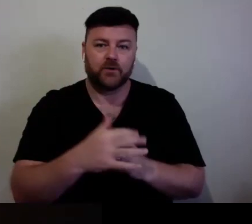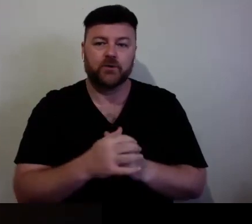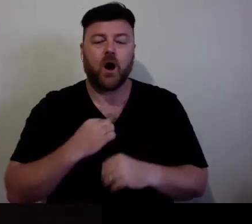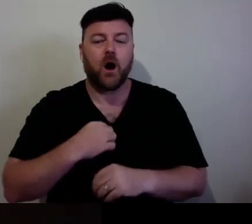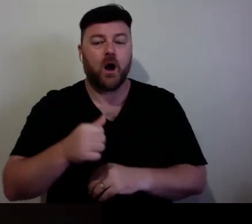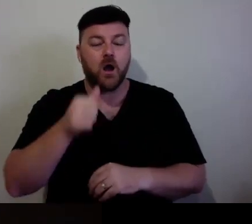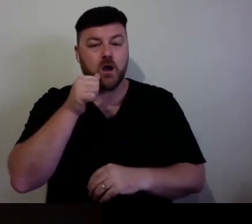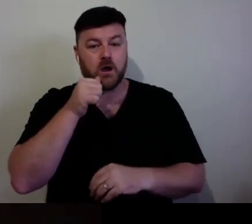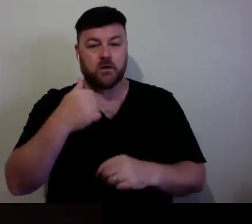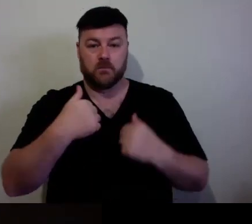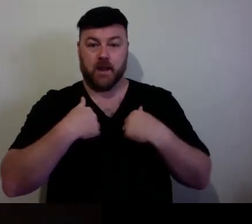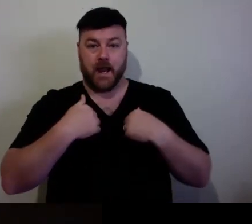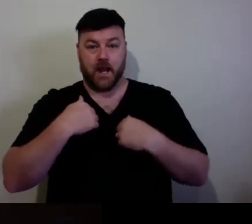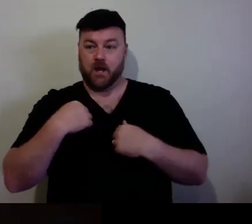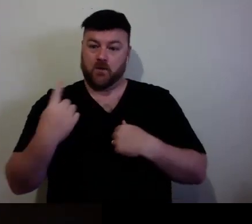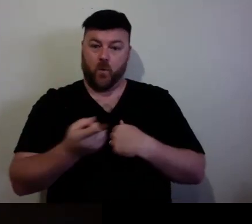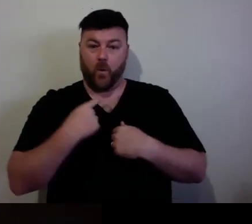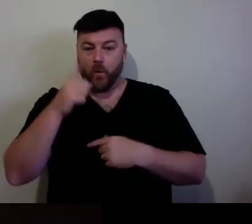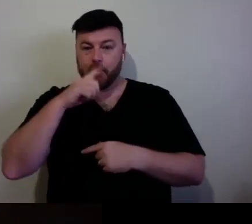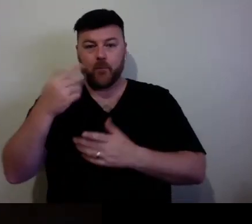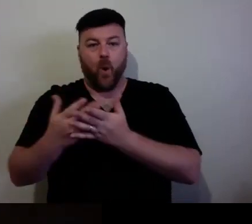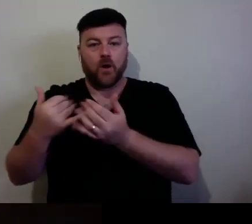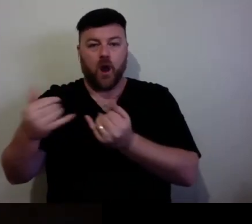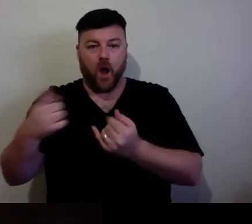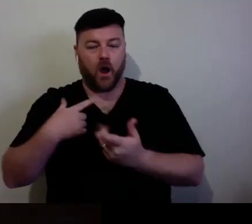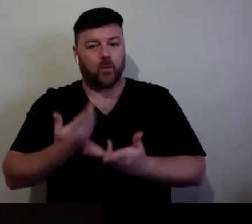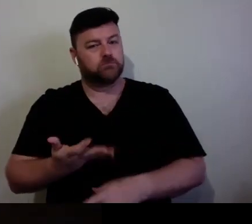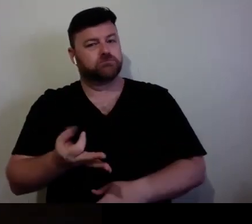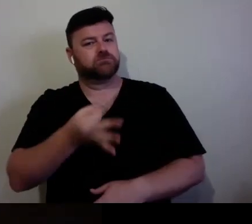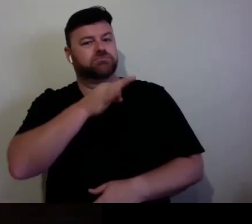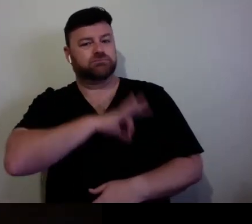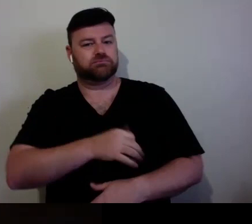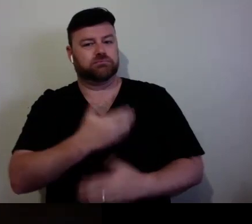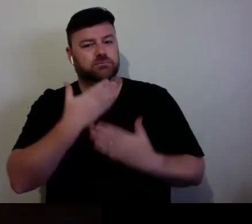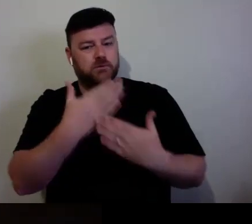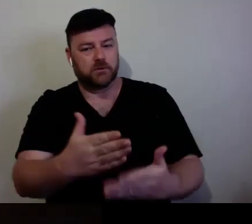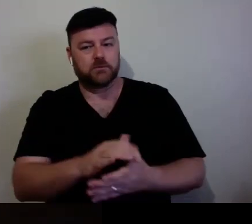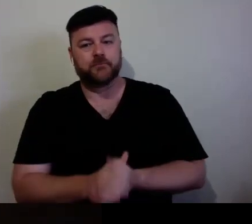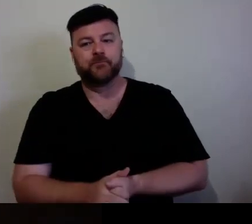all of us are going to benefit significantly from that work. So, thank you very much.